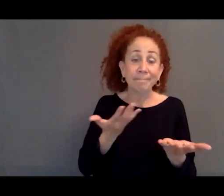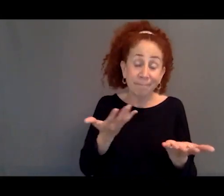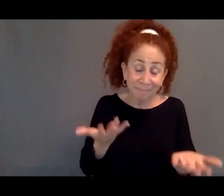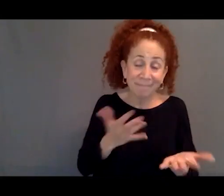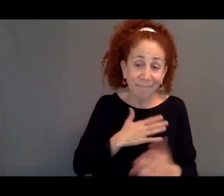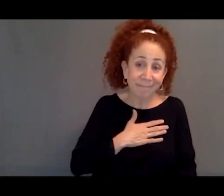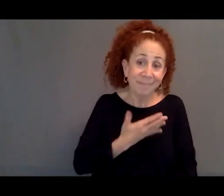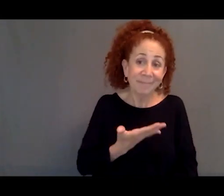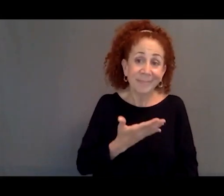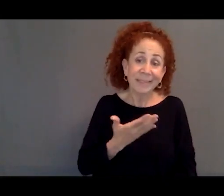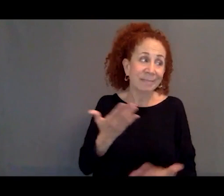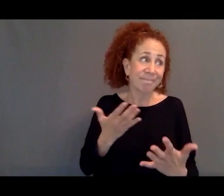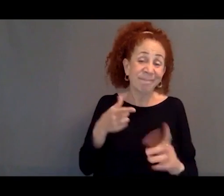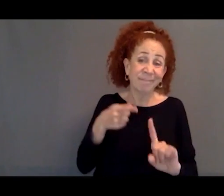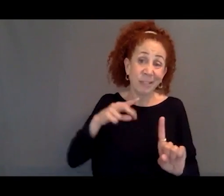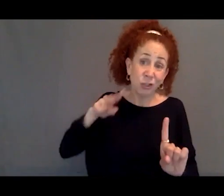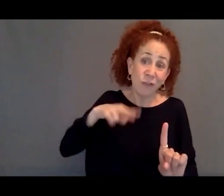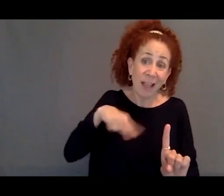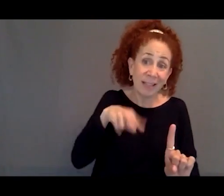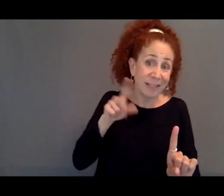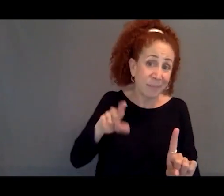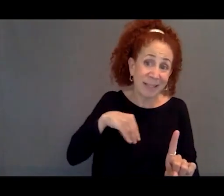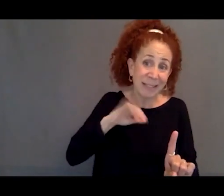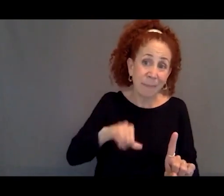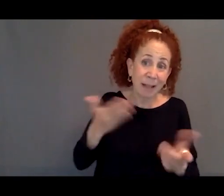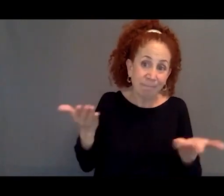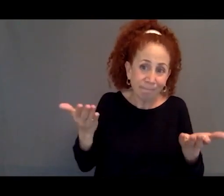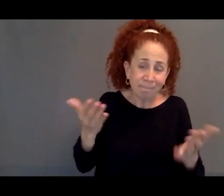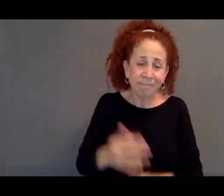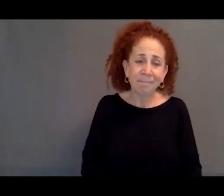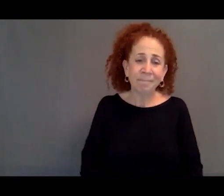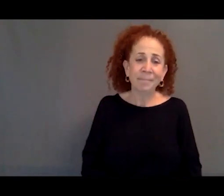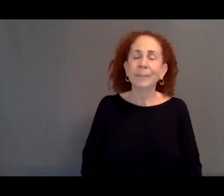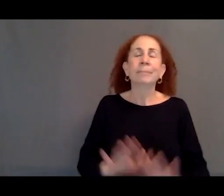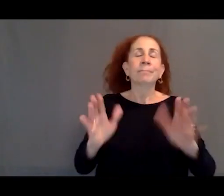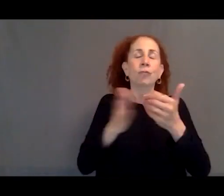yeah, I keep on returning to the surveillance piece. But in any case, that asylum seekers